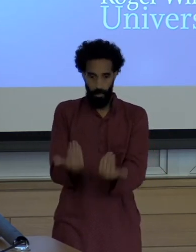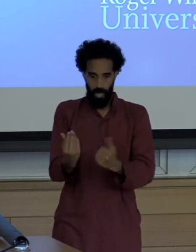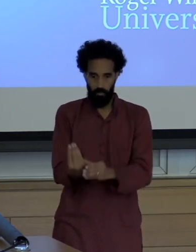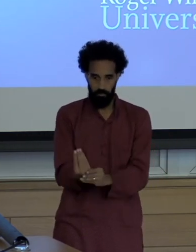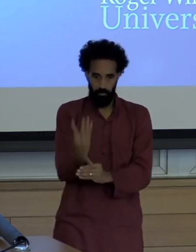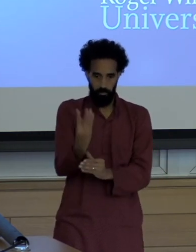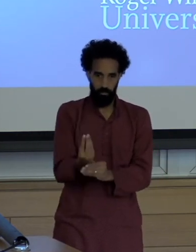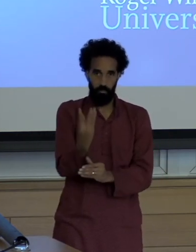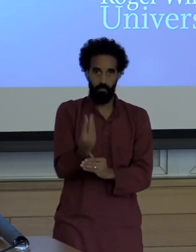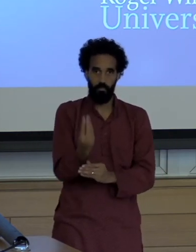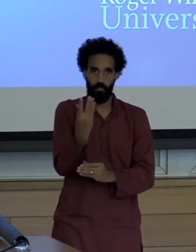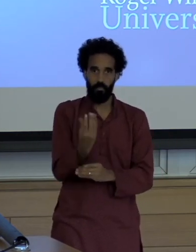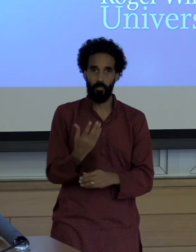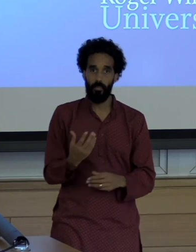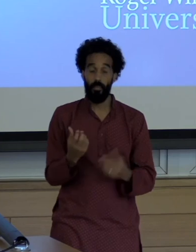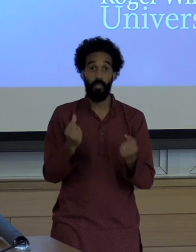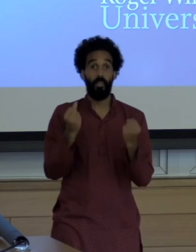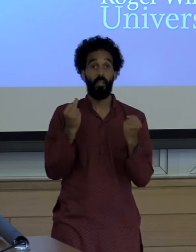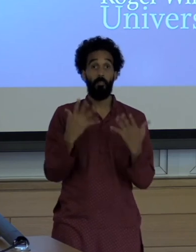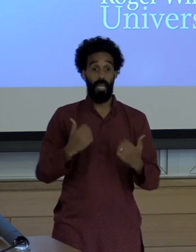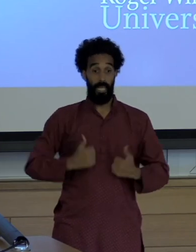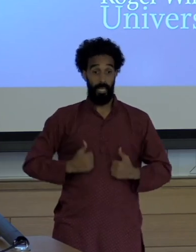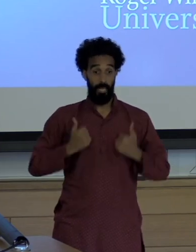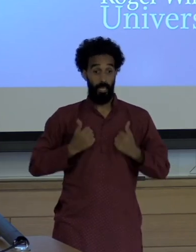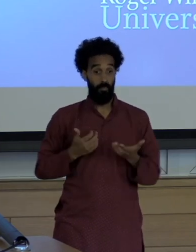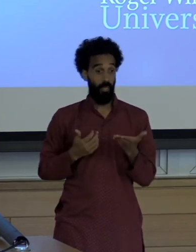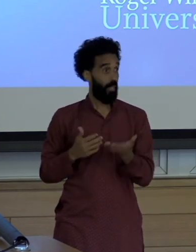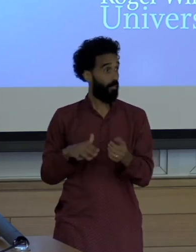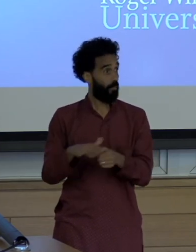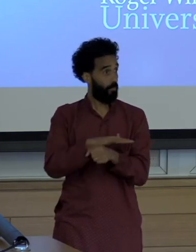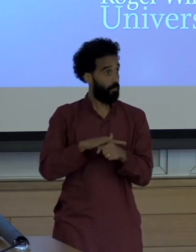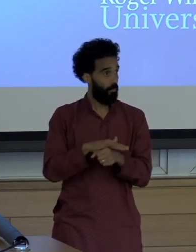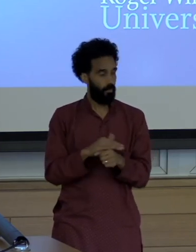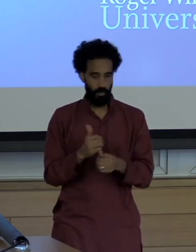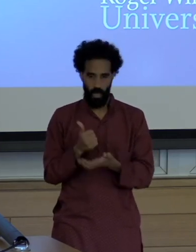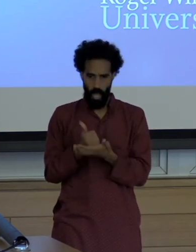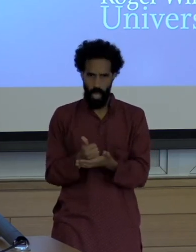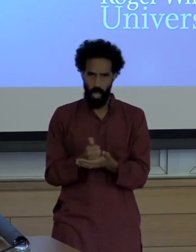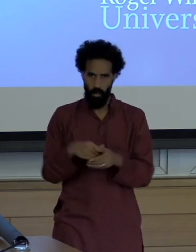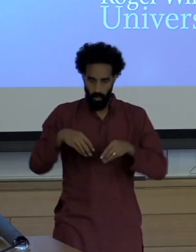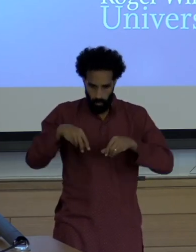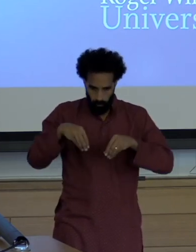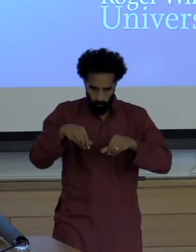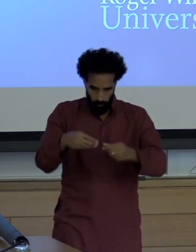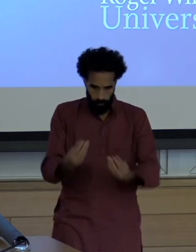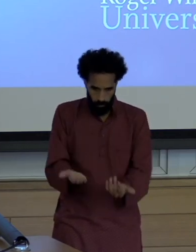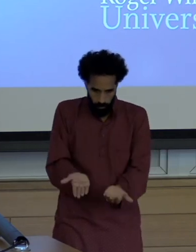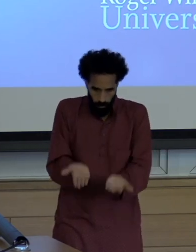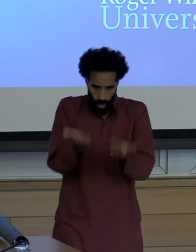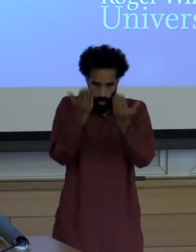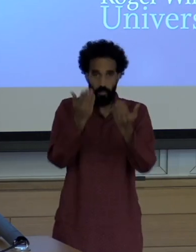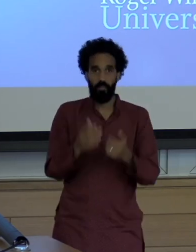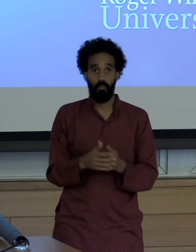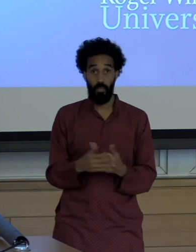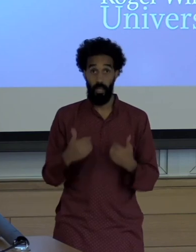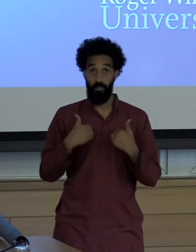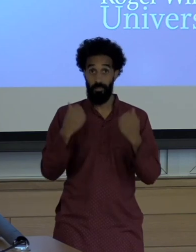With extractive trades right that Are sustainable and I have many many examples of that and of course